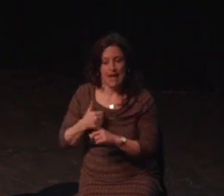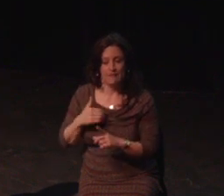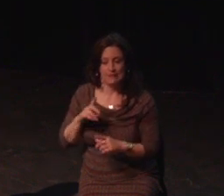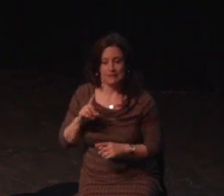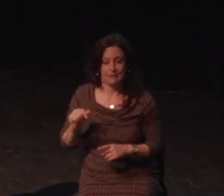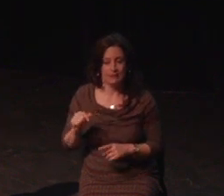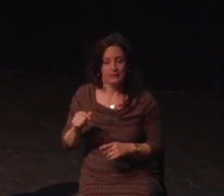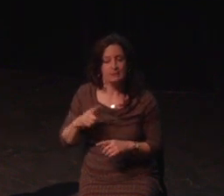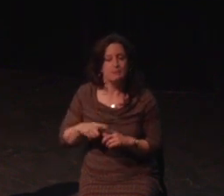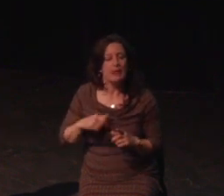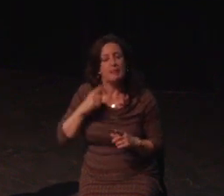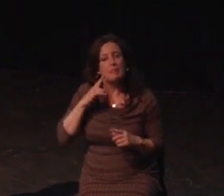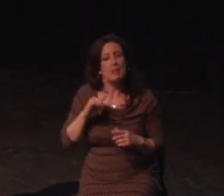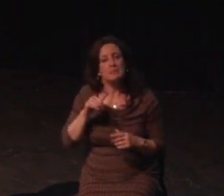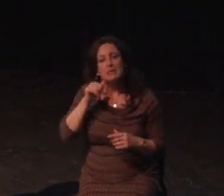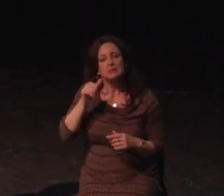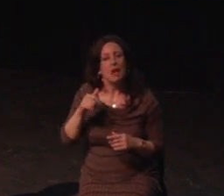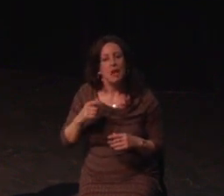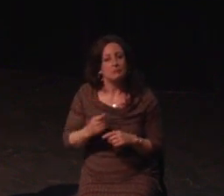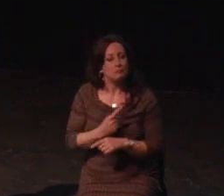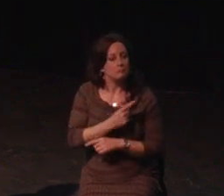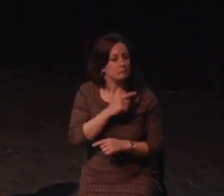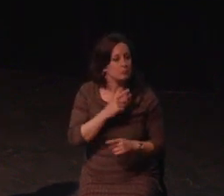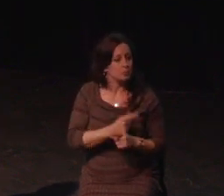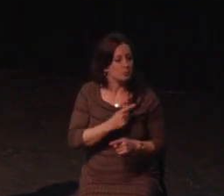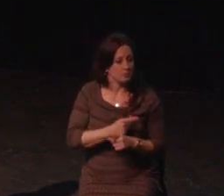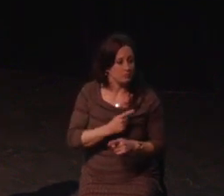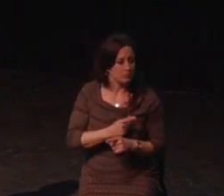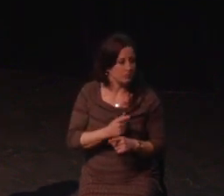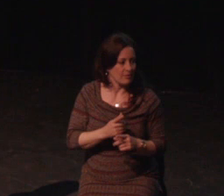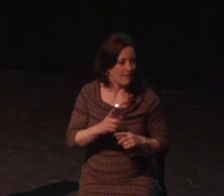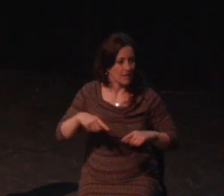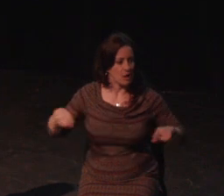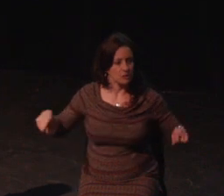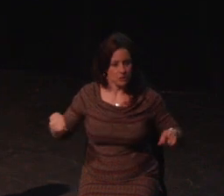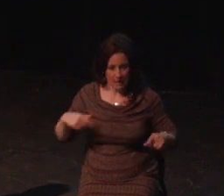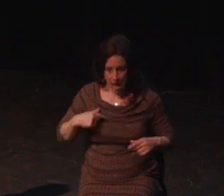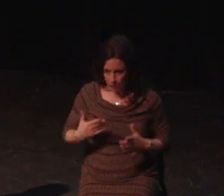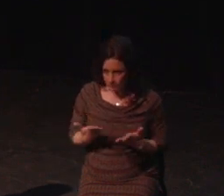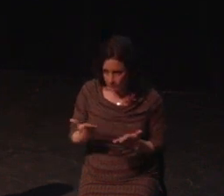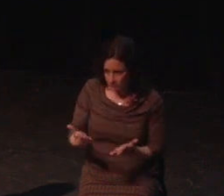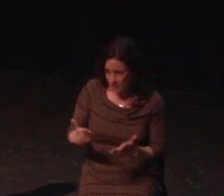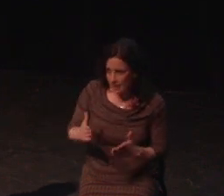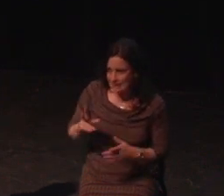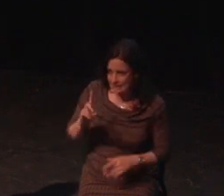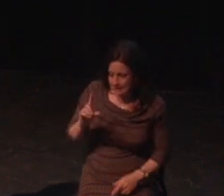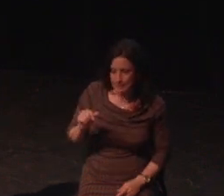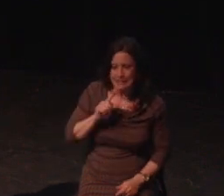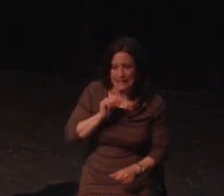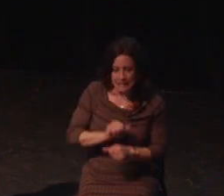I'm different, I don't fit in society the way other people do, and it's both physically and mentally isolating. The games have saved me.